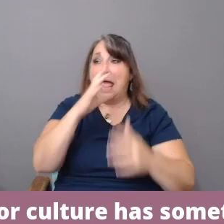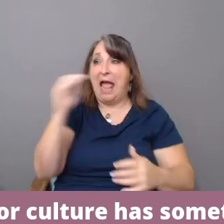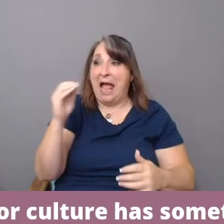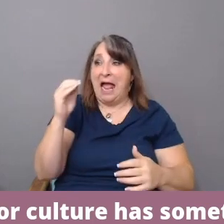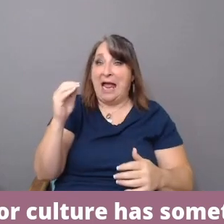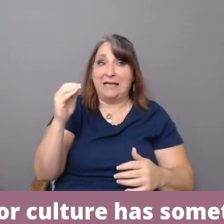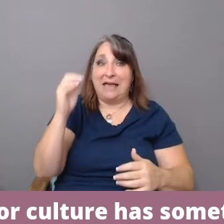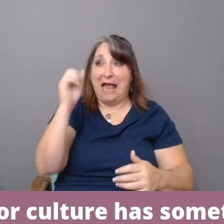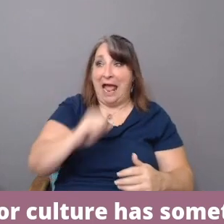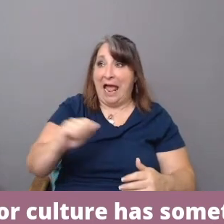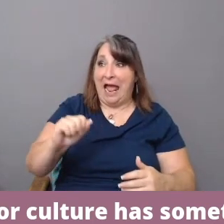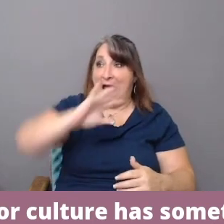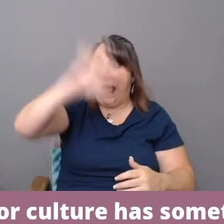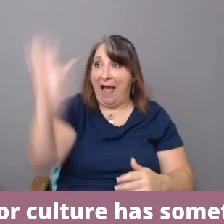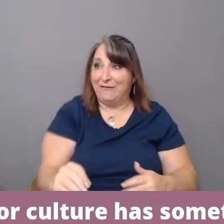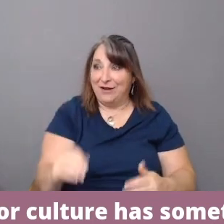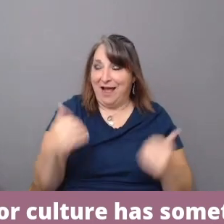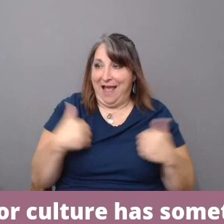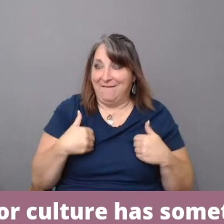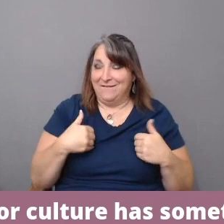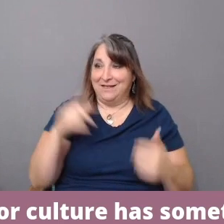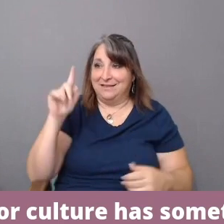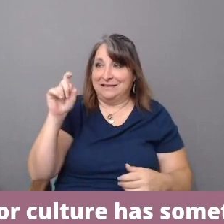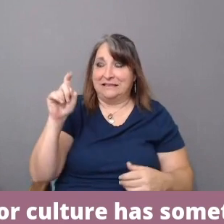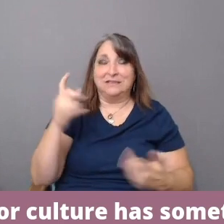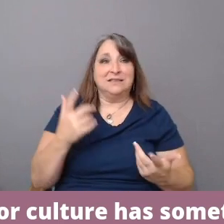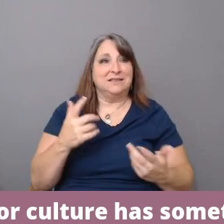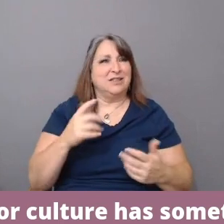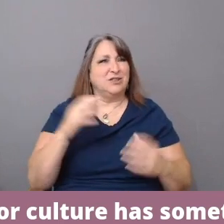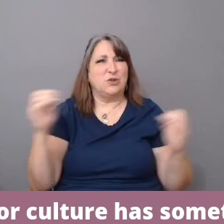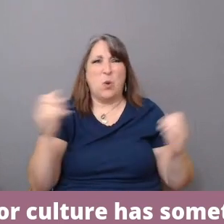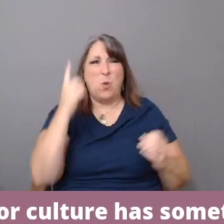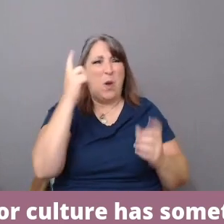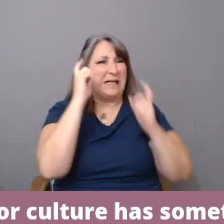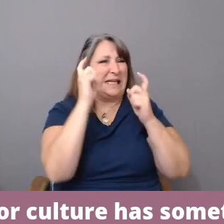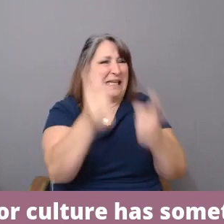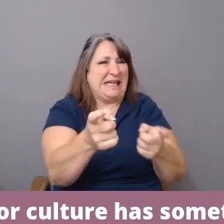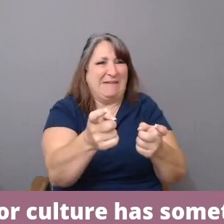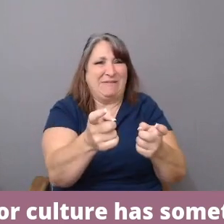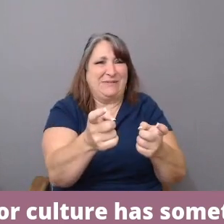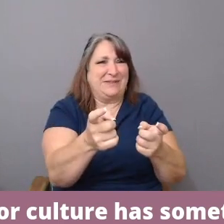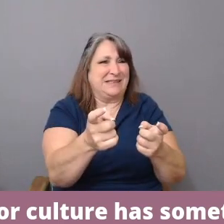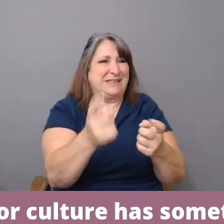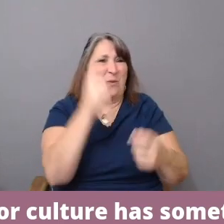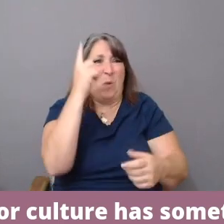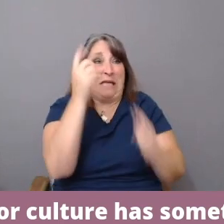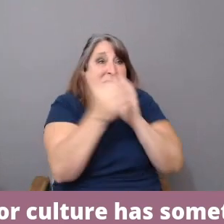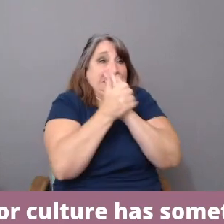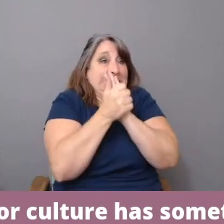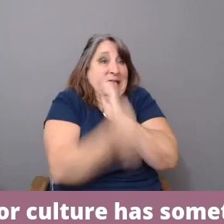Gosh, you know, there is no one gift. There is no one talent.